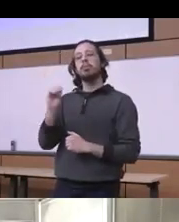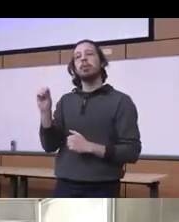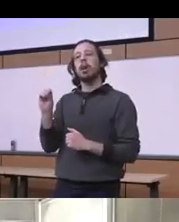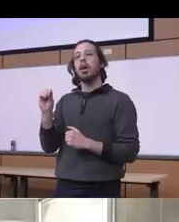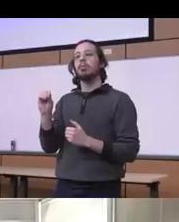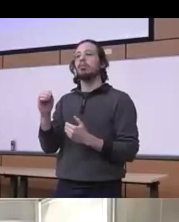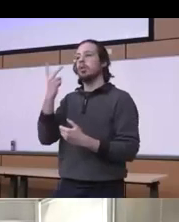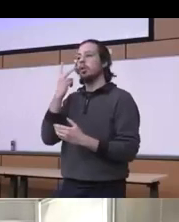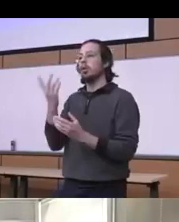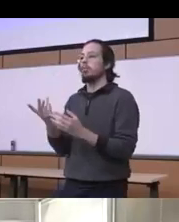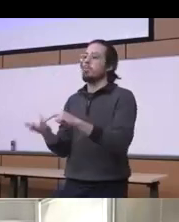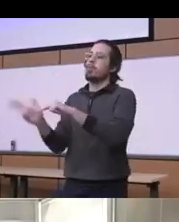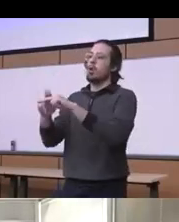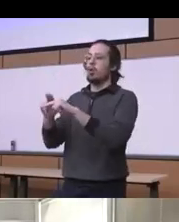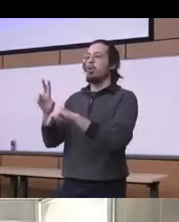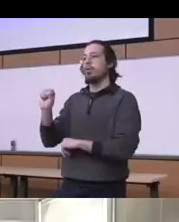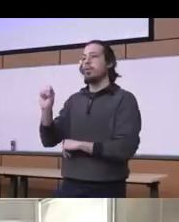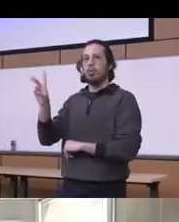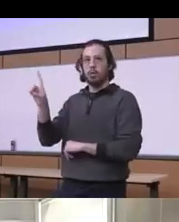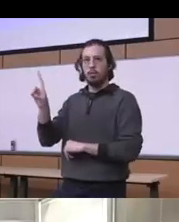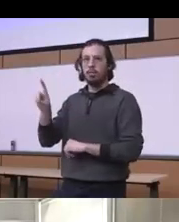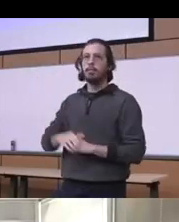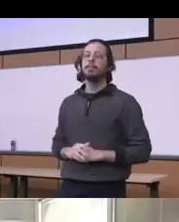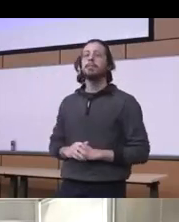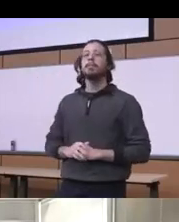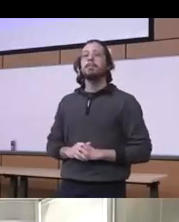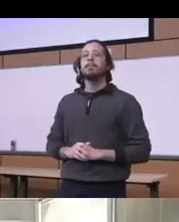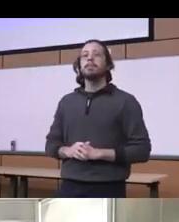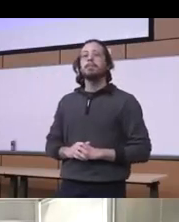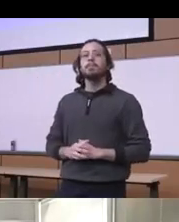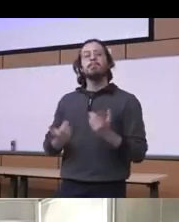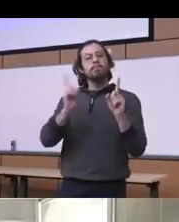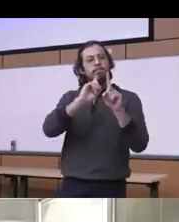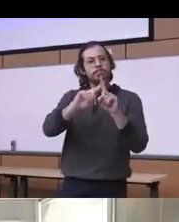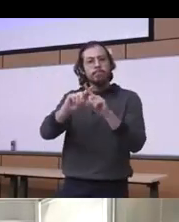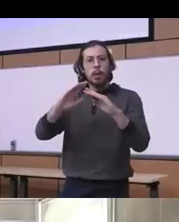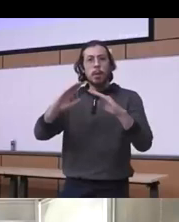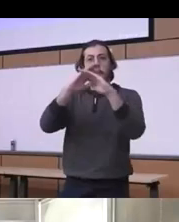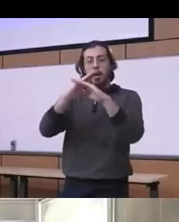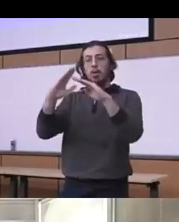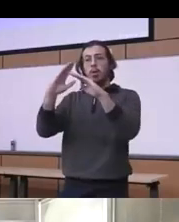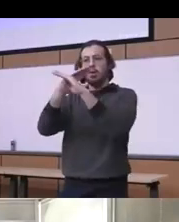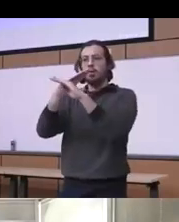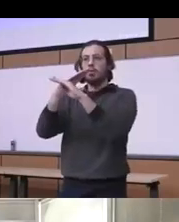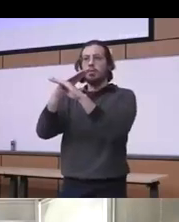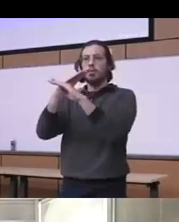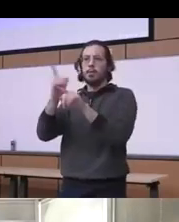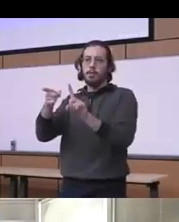we have definitely more uh barriers that have been created as a result of the pandemic and